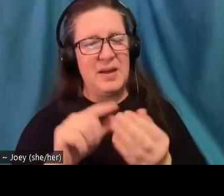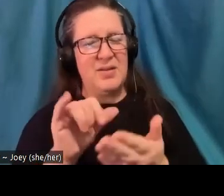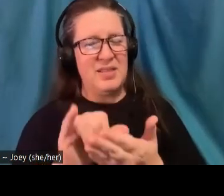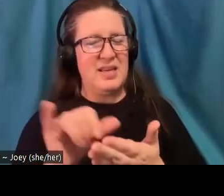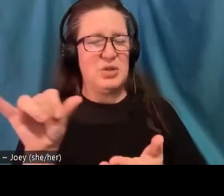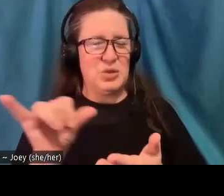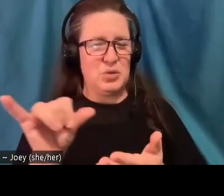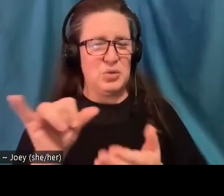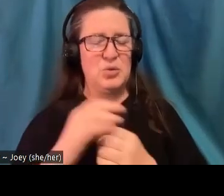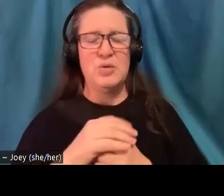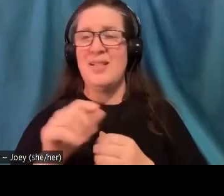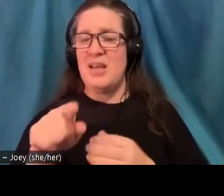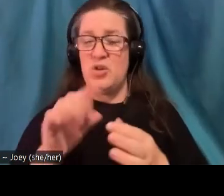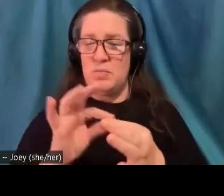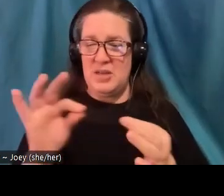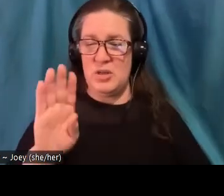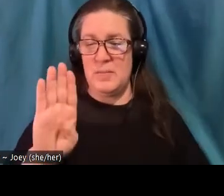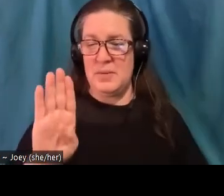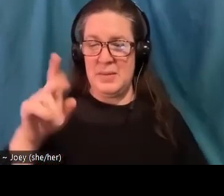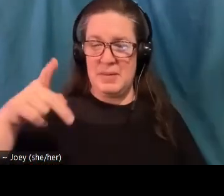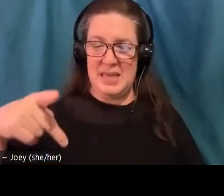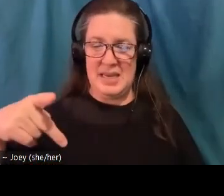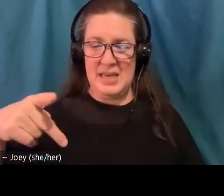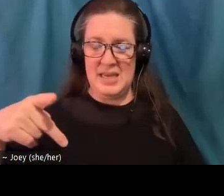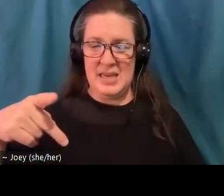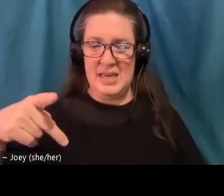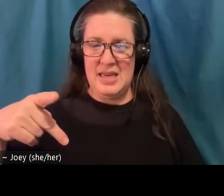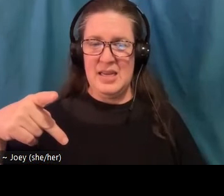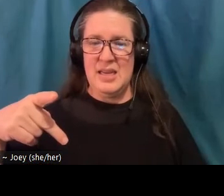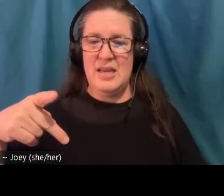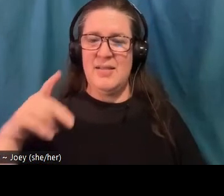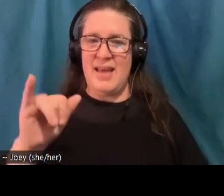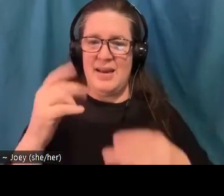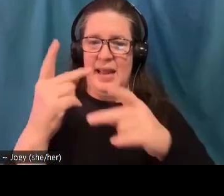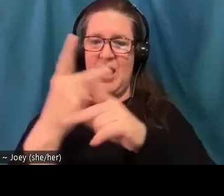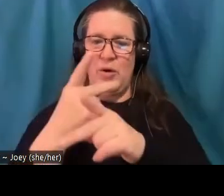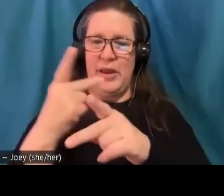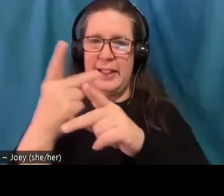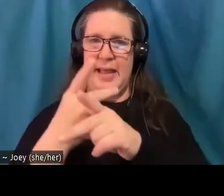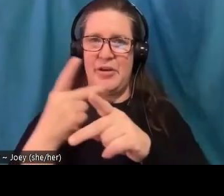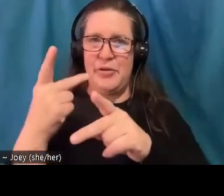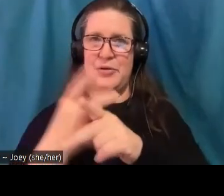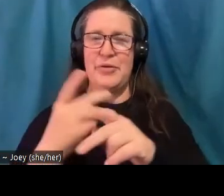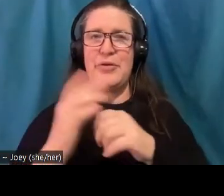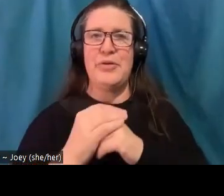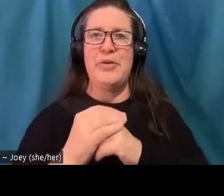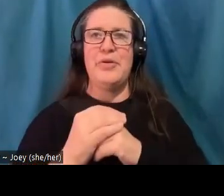BEP, the, the like, calculator thing, like a capacity for things to get co opted? How much is worth maybe having a